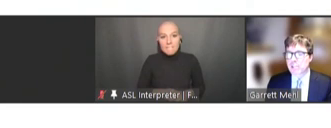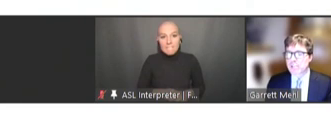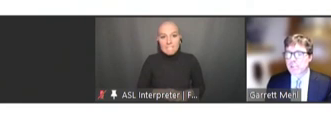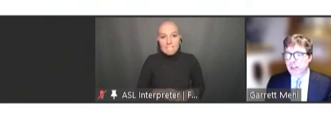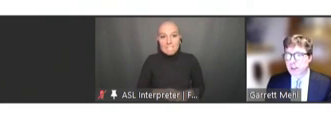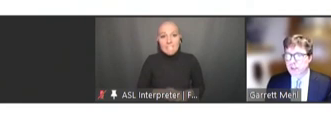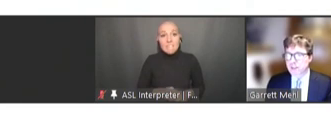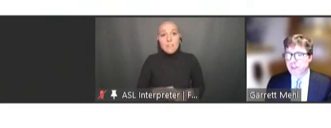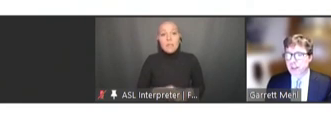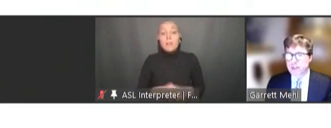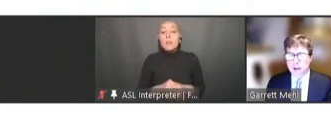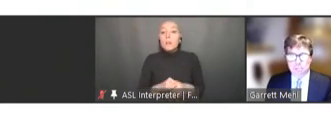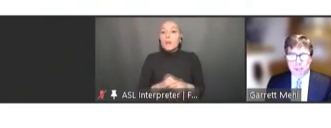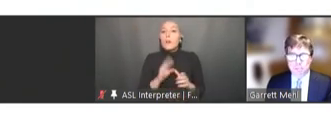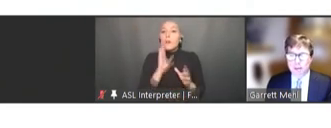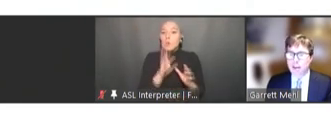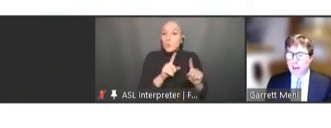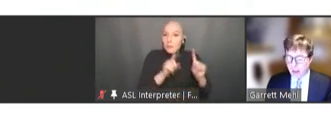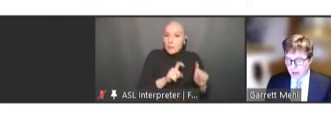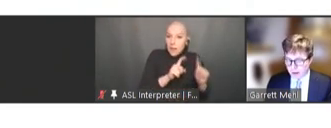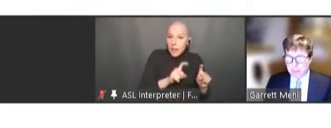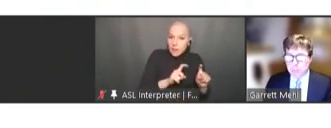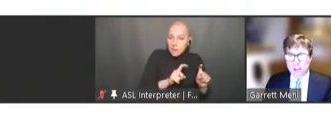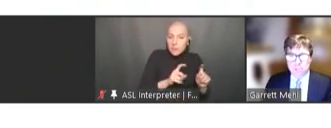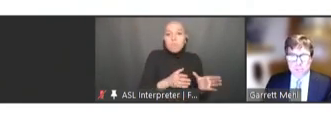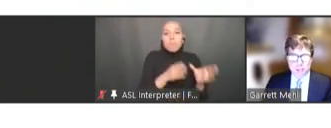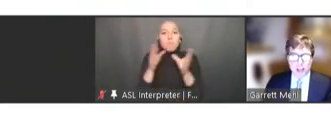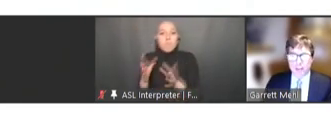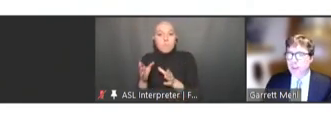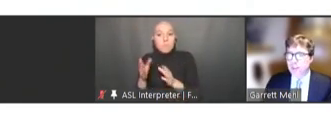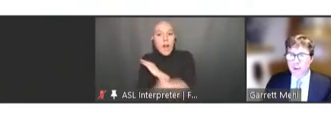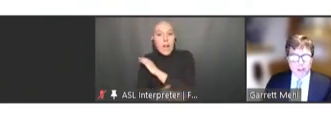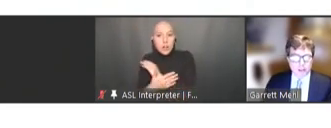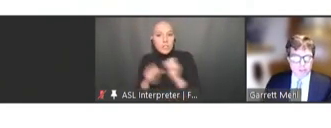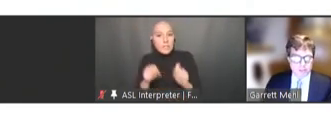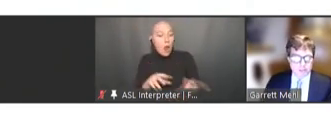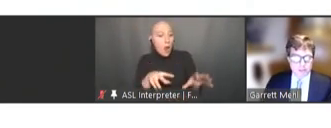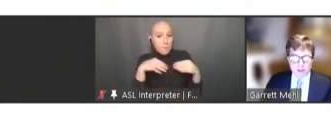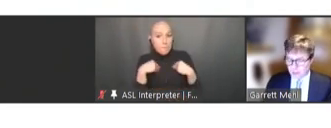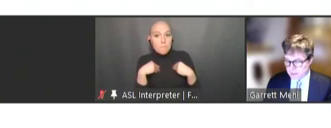so that countries can then adopt them and bring them to life in their own countries. Next slide.